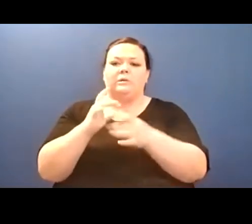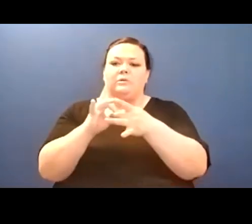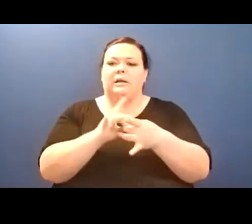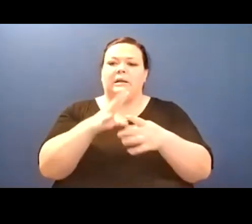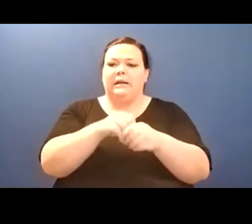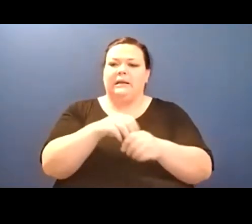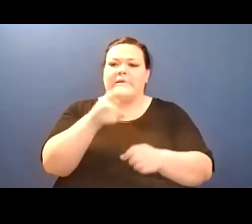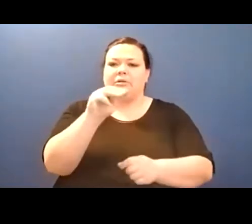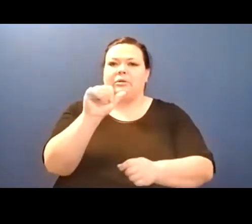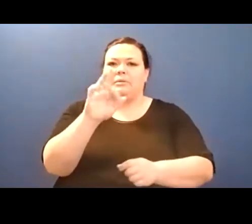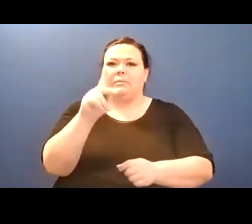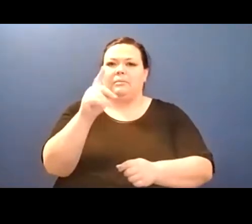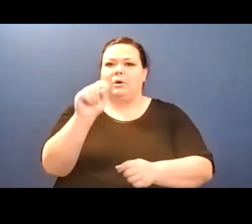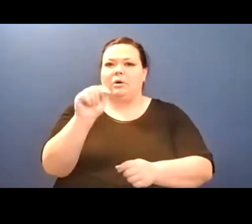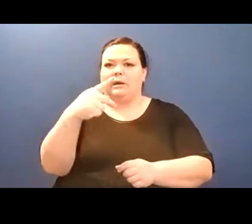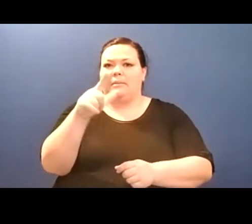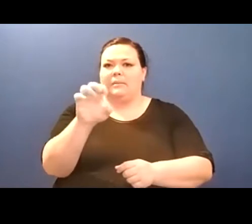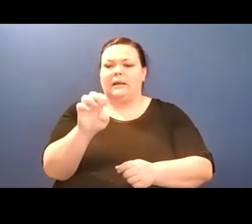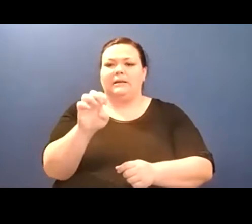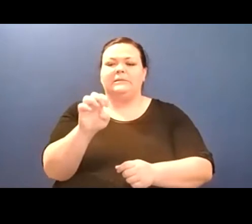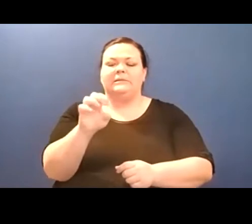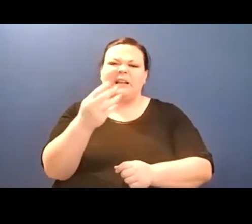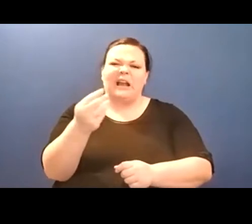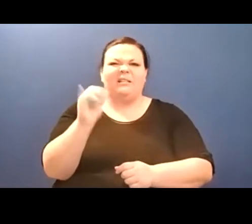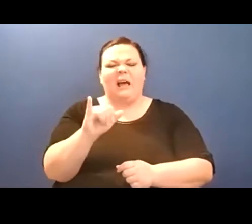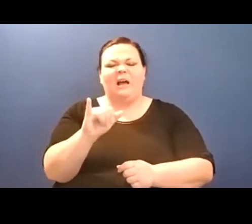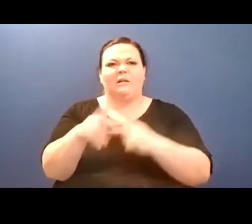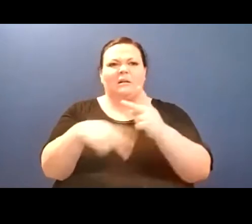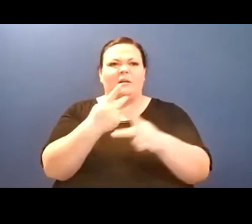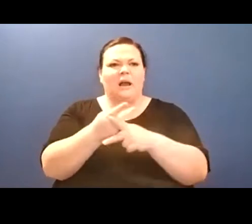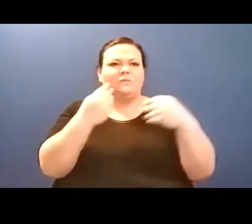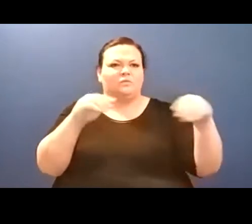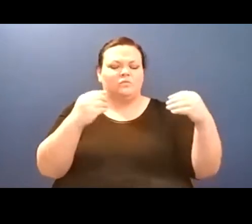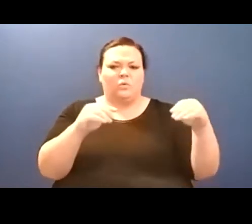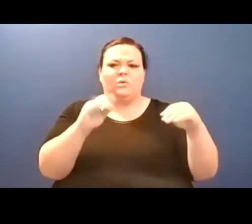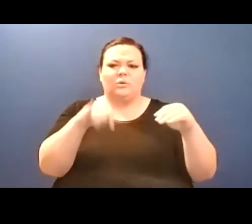In the tree, medallions. Jade medallions quivering correlatively.//